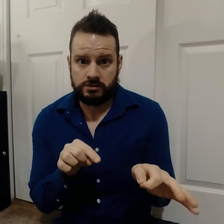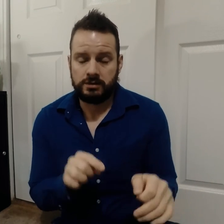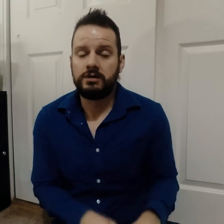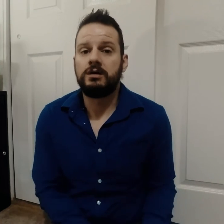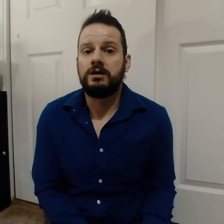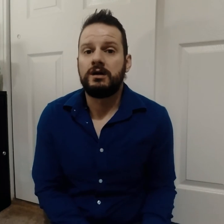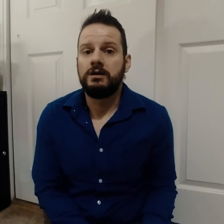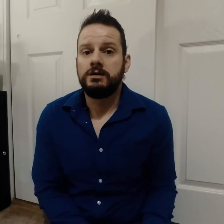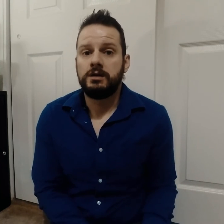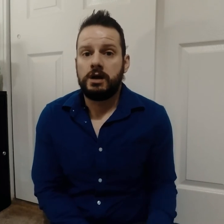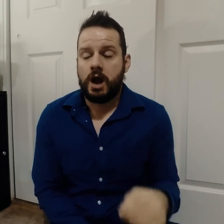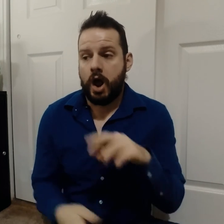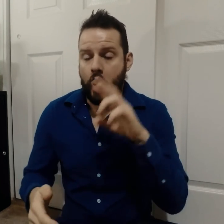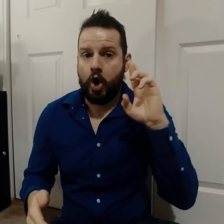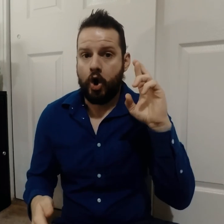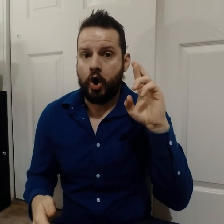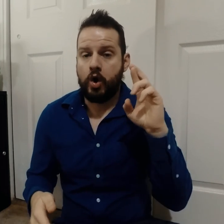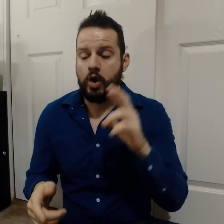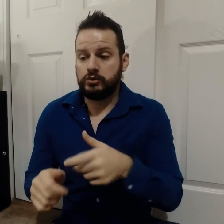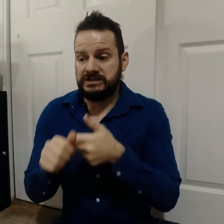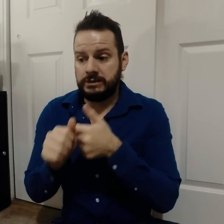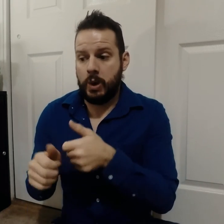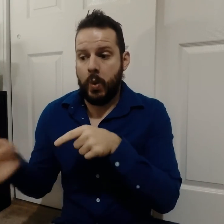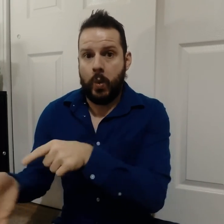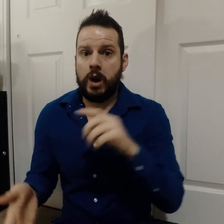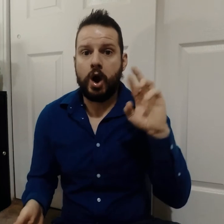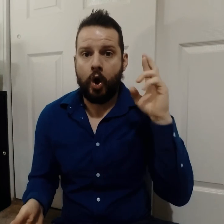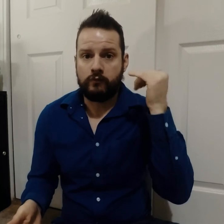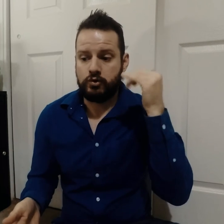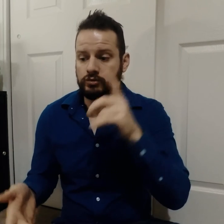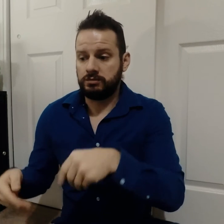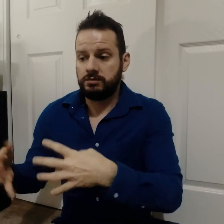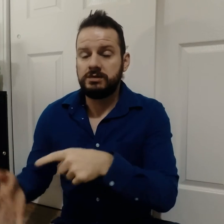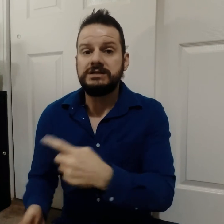According to the reference, it says that there are only between